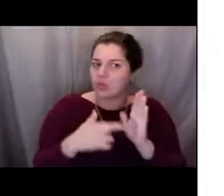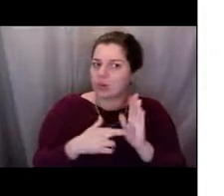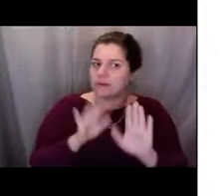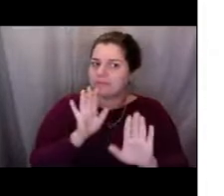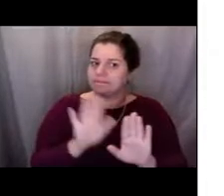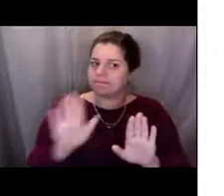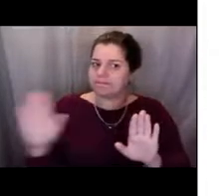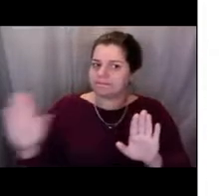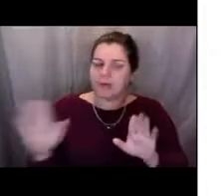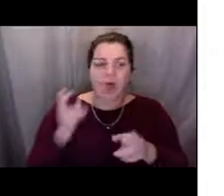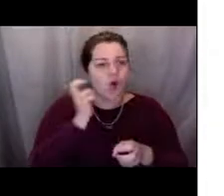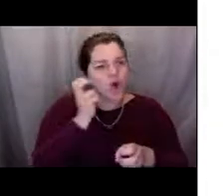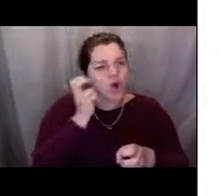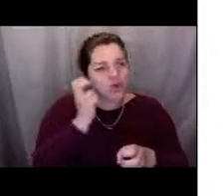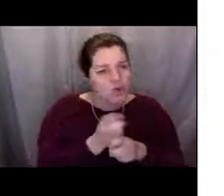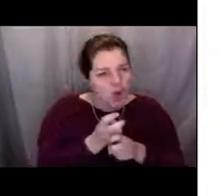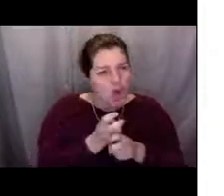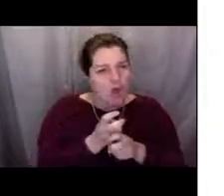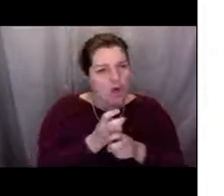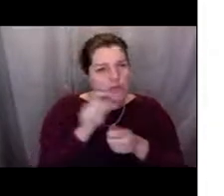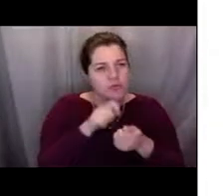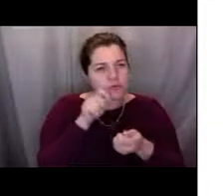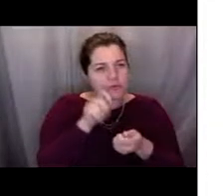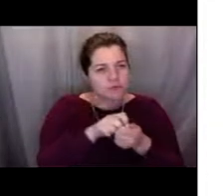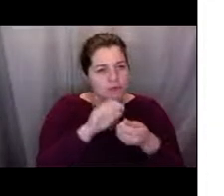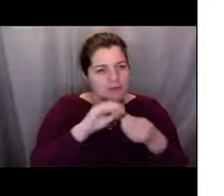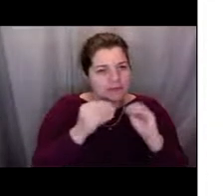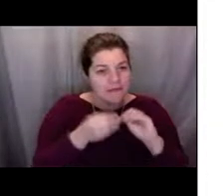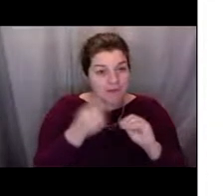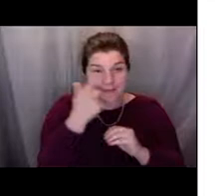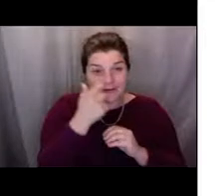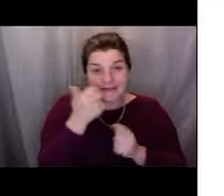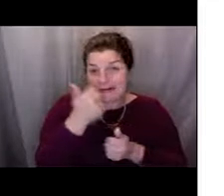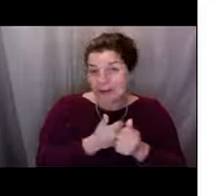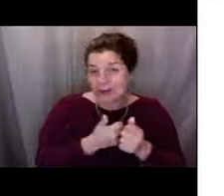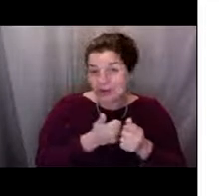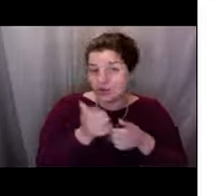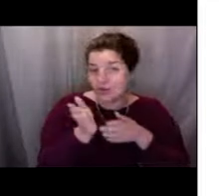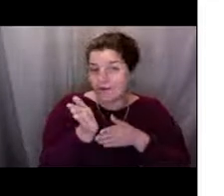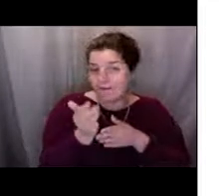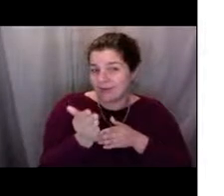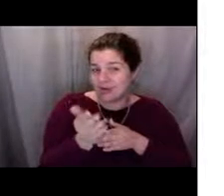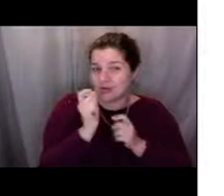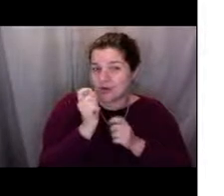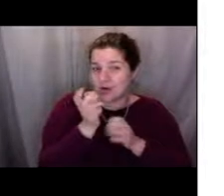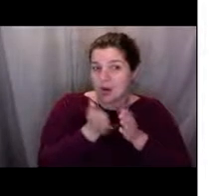on it because every single fishermen and fishing boat out there is a little different. [Lisa] That's really interesting.